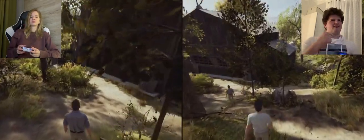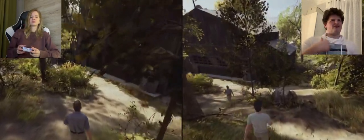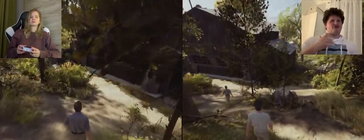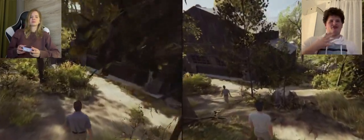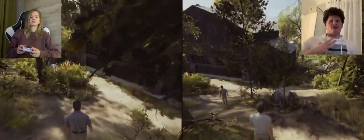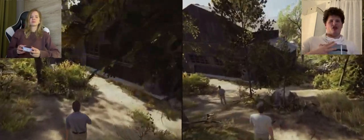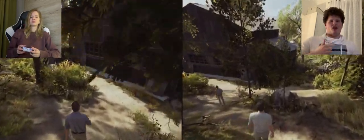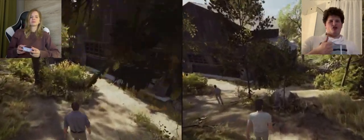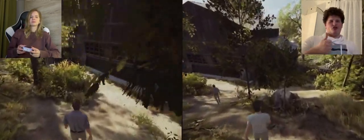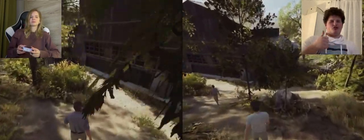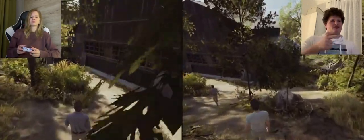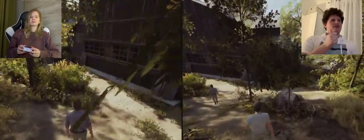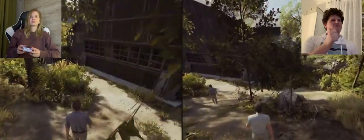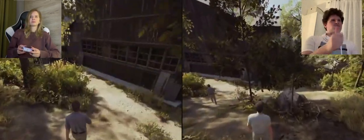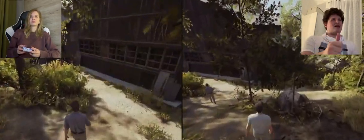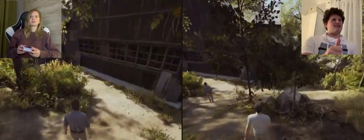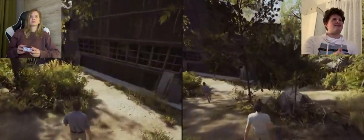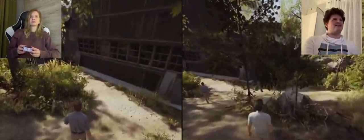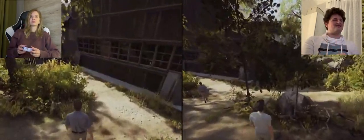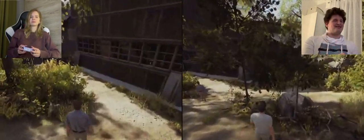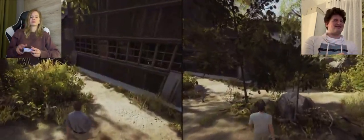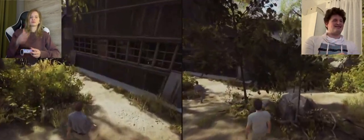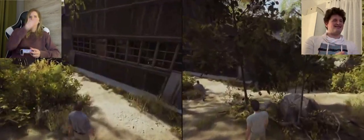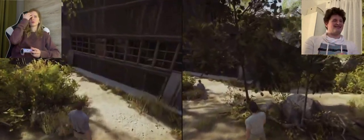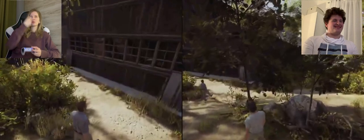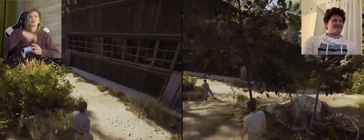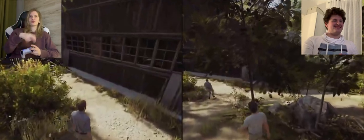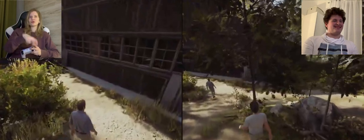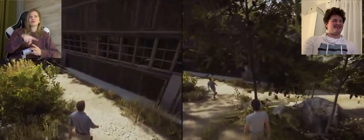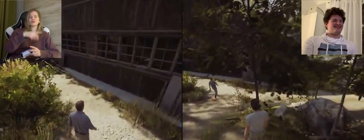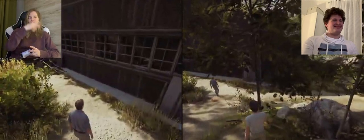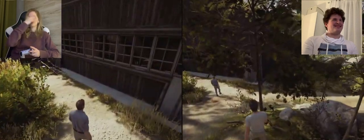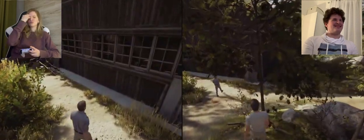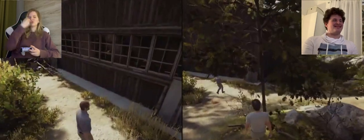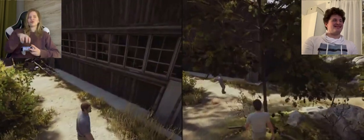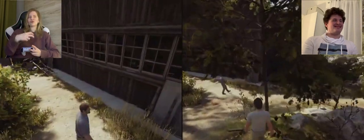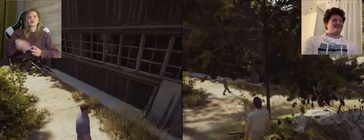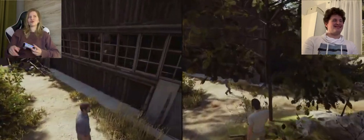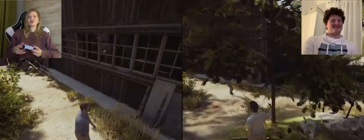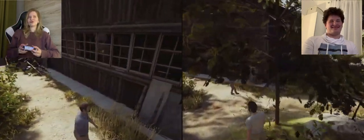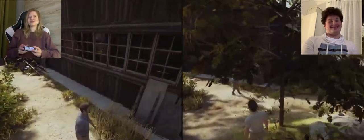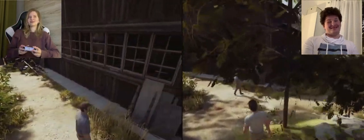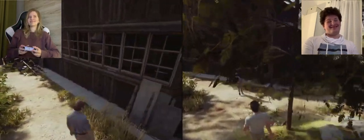A: strange that Kama preceded me and despite not running or rushing him K: I guess it's because you can't walk